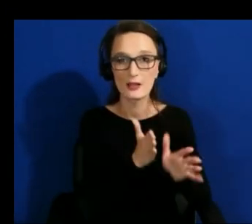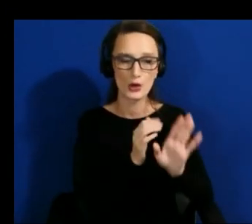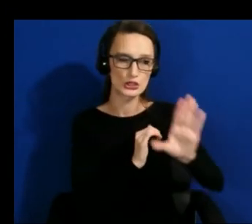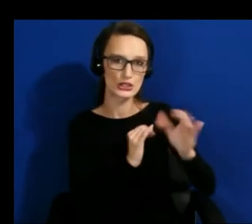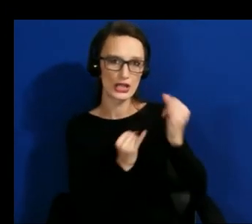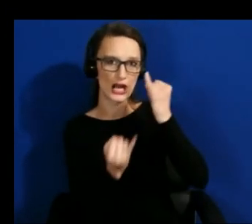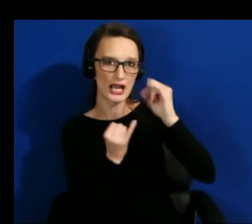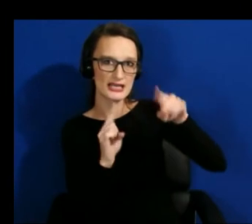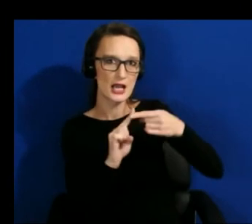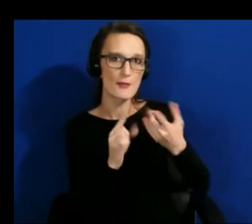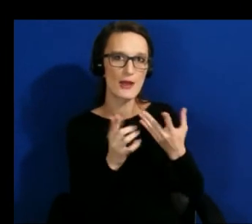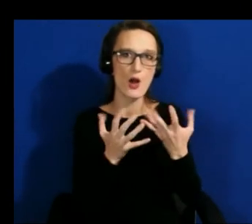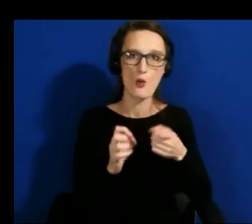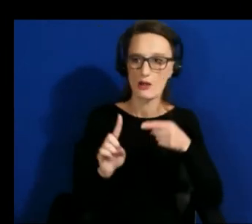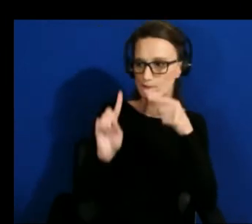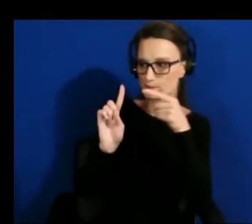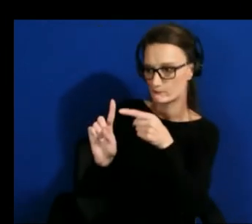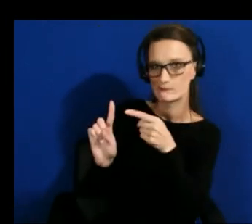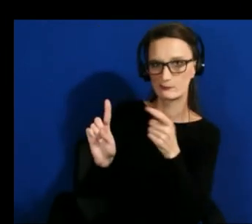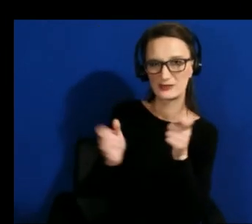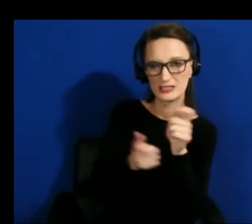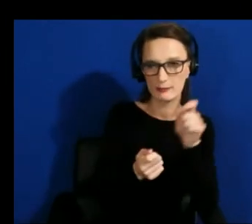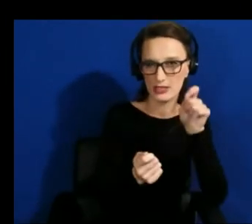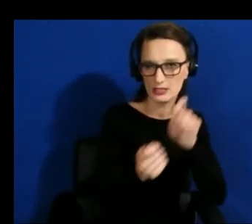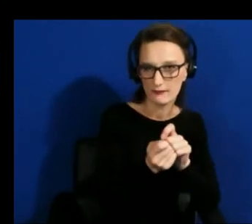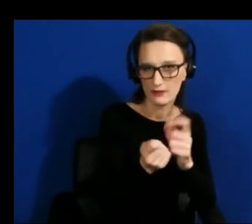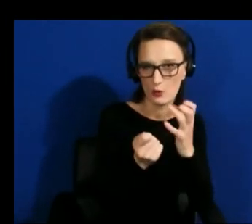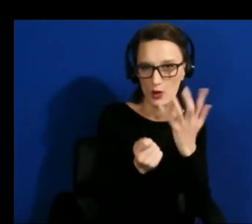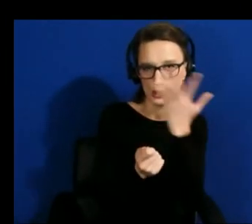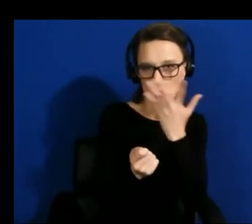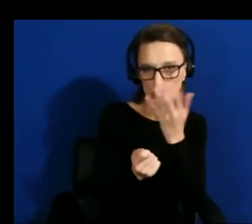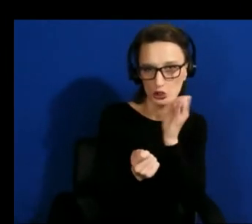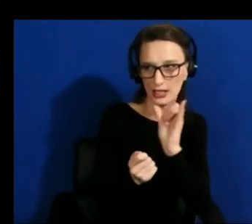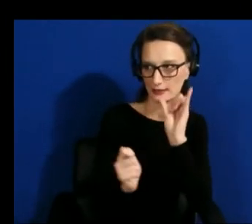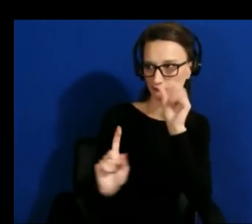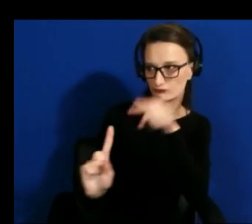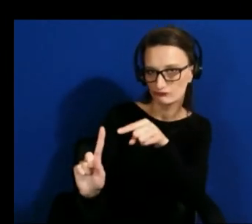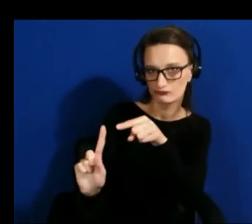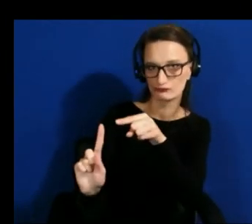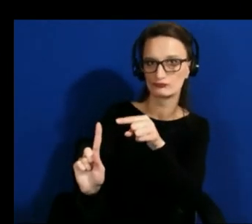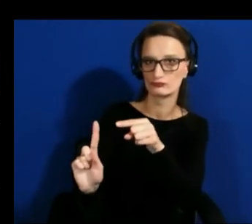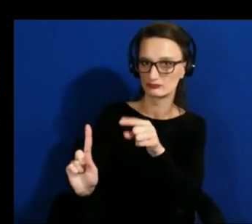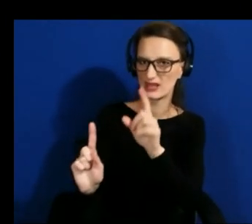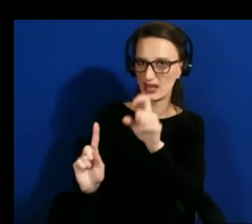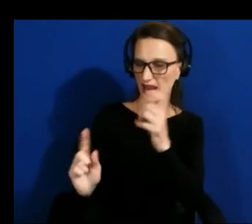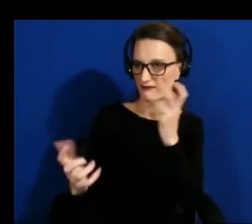their vr experience to look like so you know they wanted to feel so realistic and they wanted you